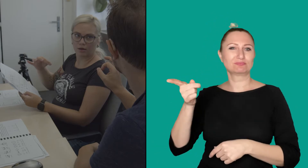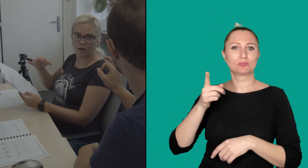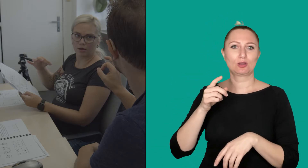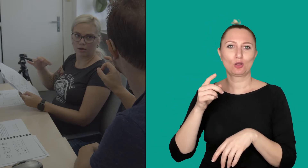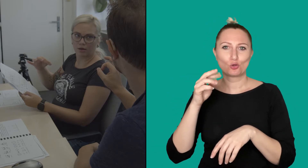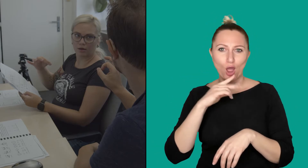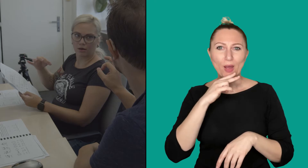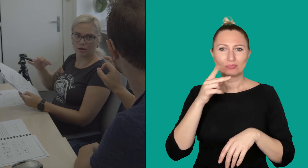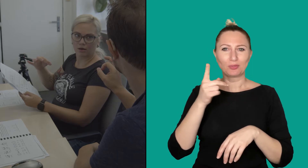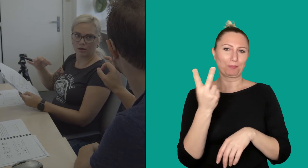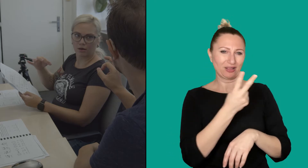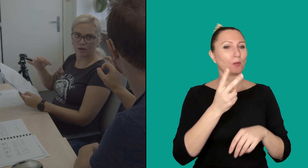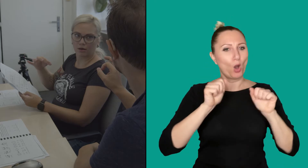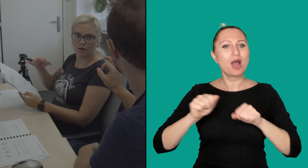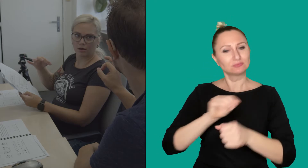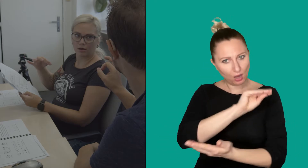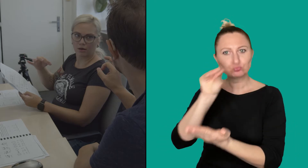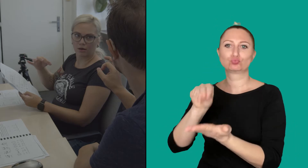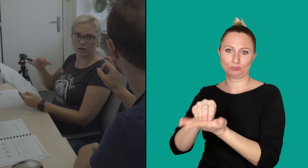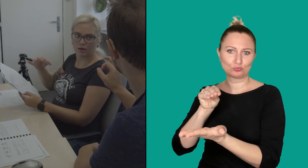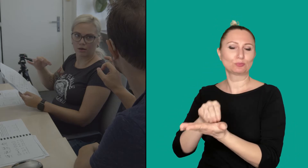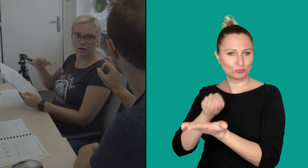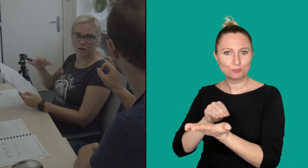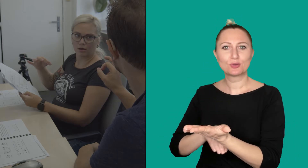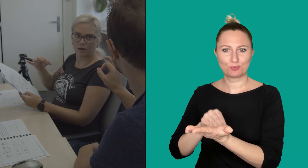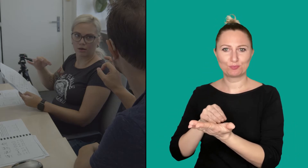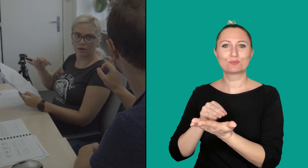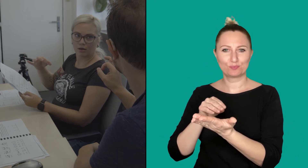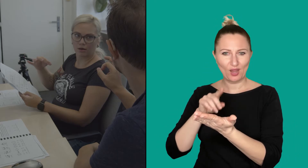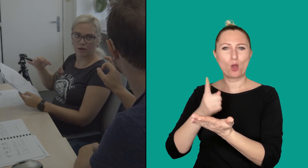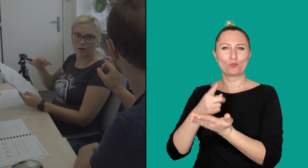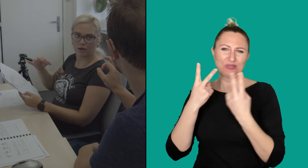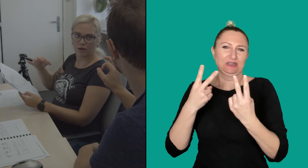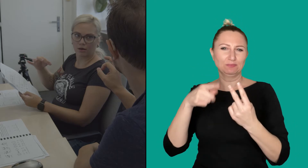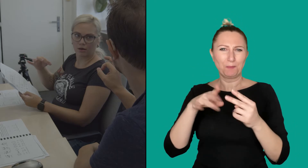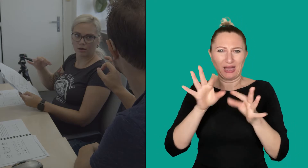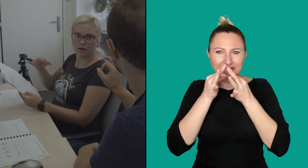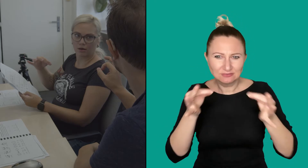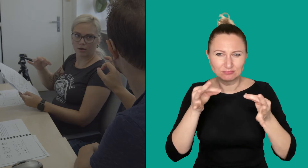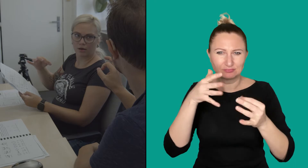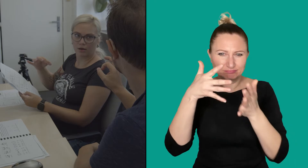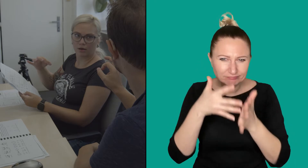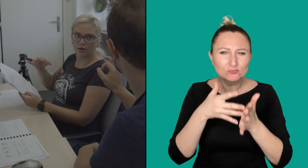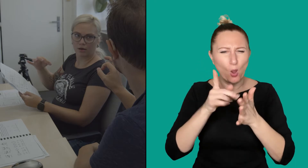So, Roman has to add both signs to the list as variants. It is necessary to follow the details,